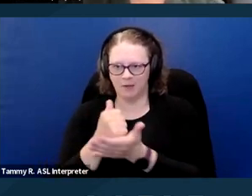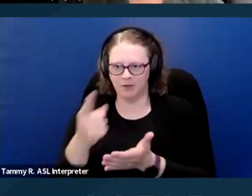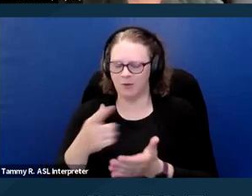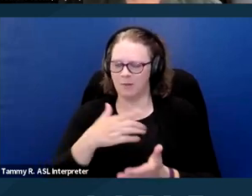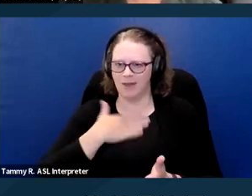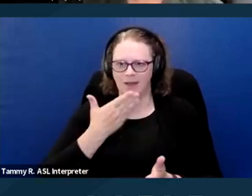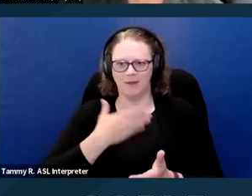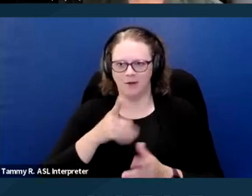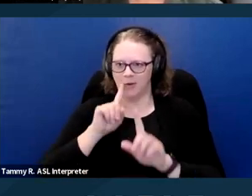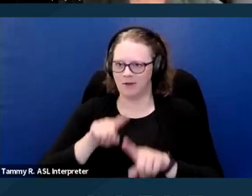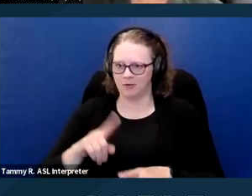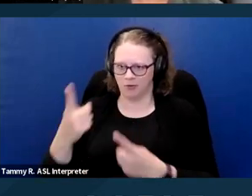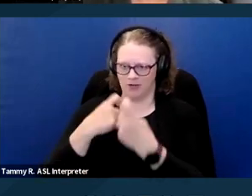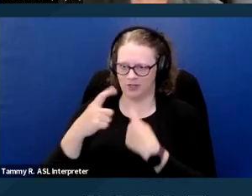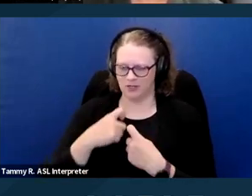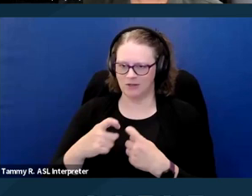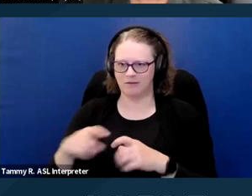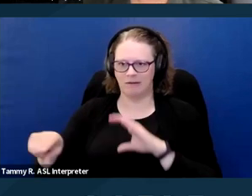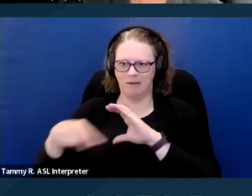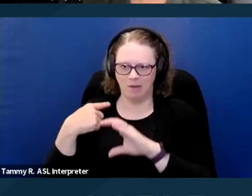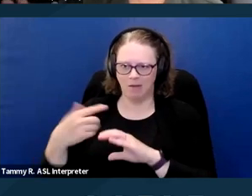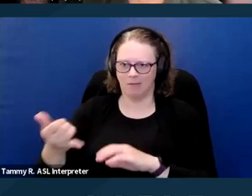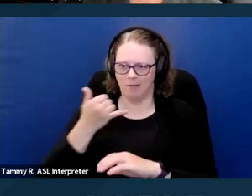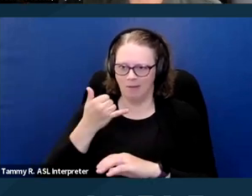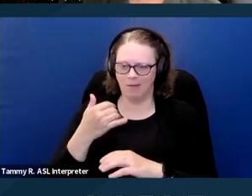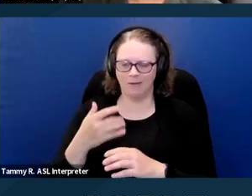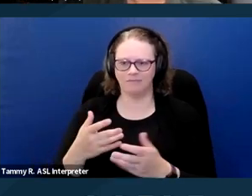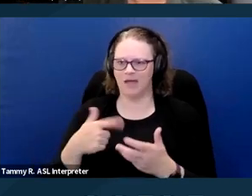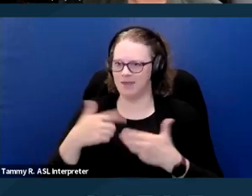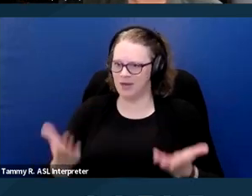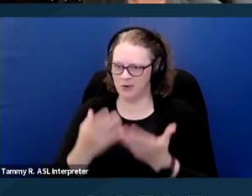Shoot me an email, give me a call. I'm at your disposal.